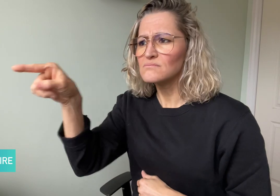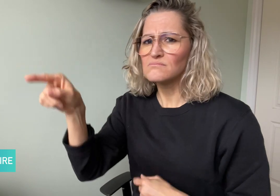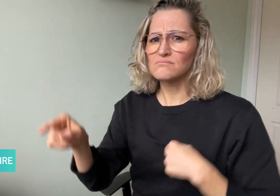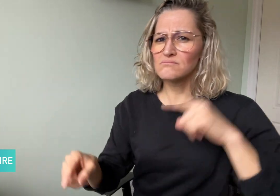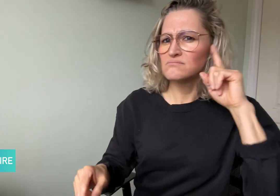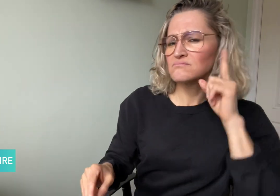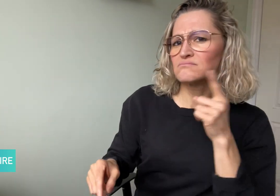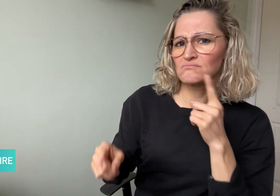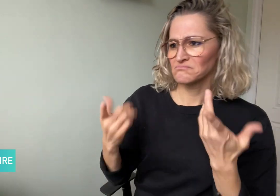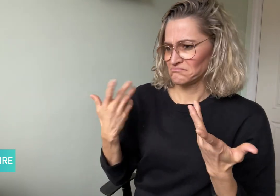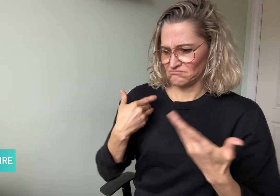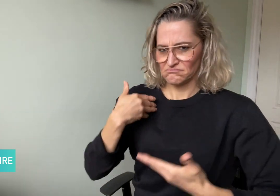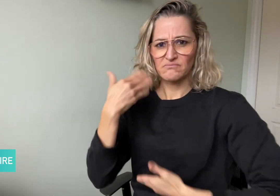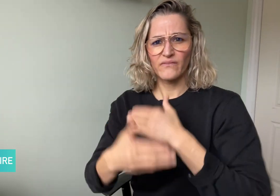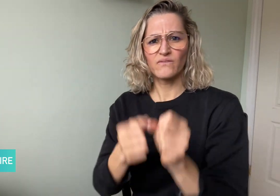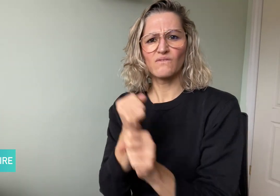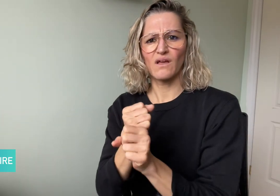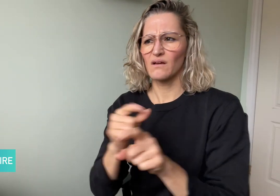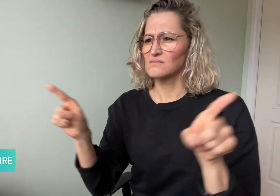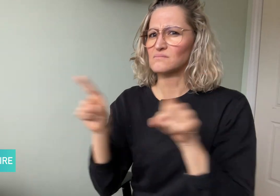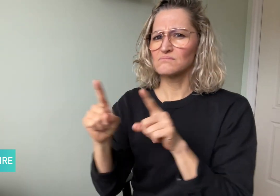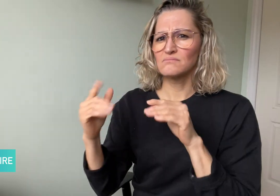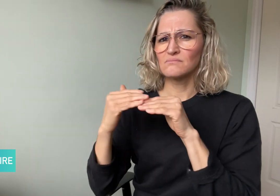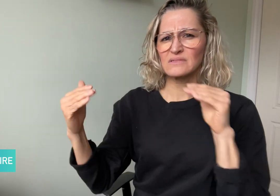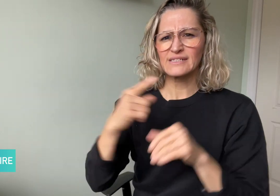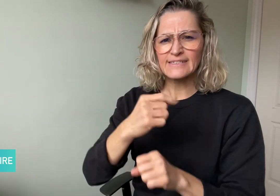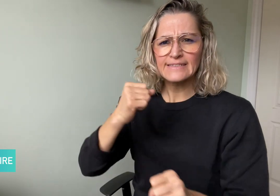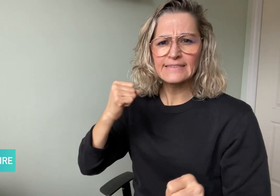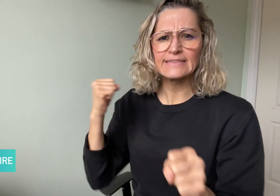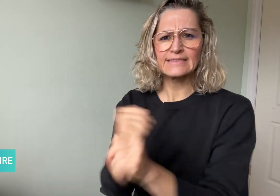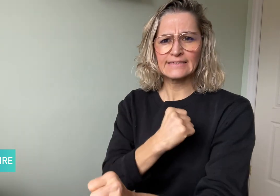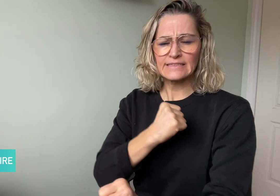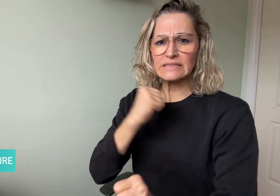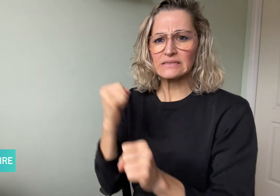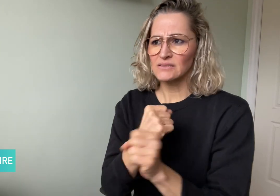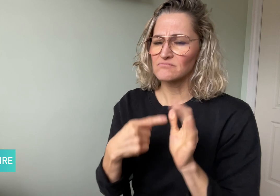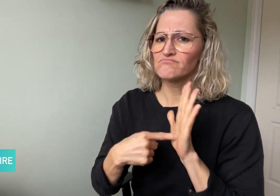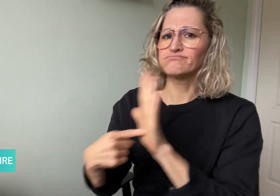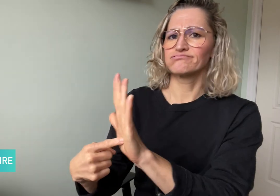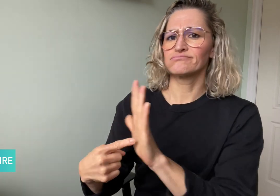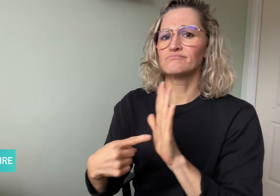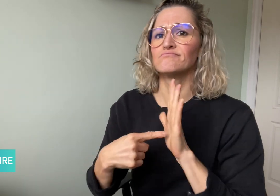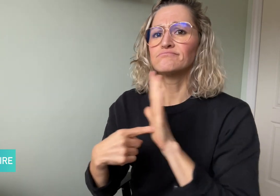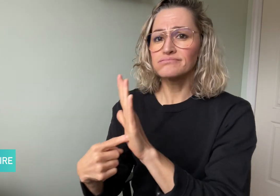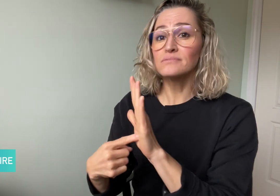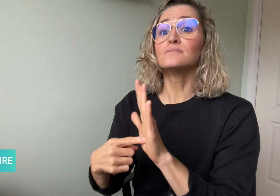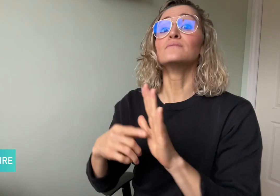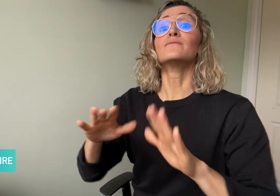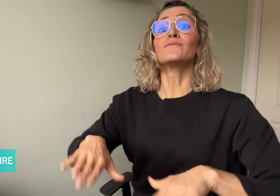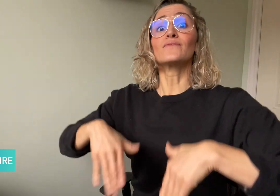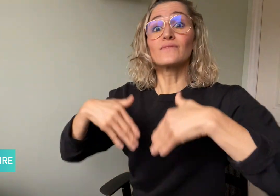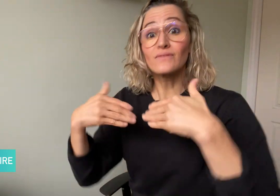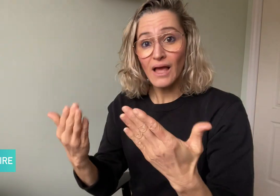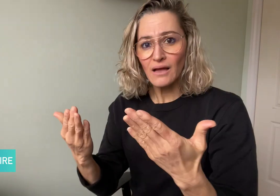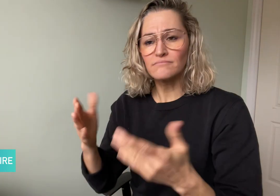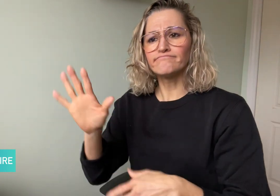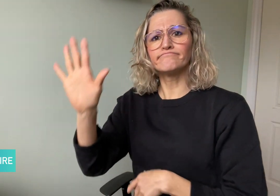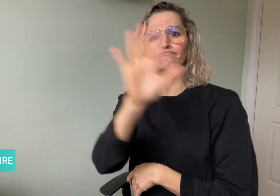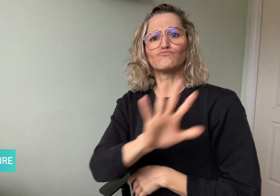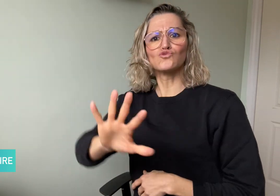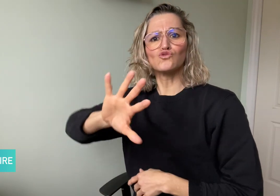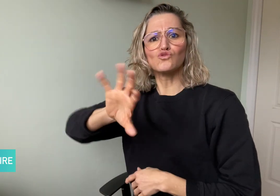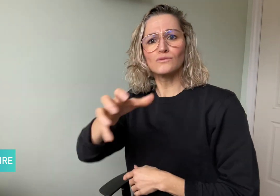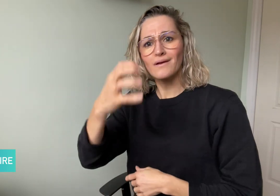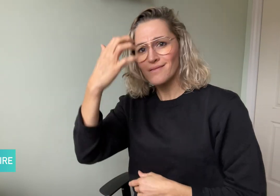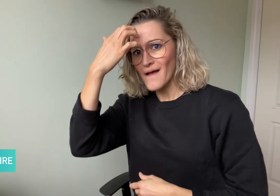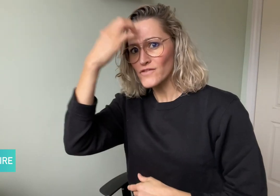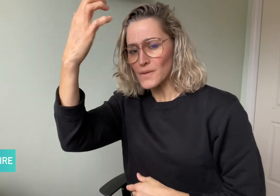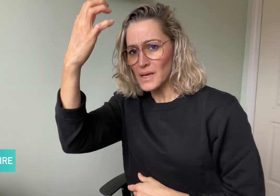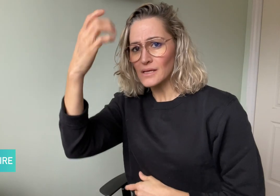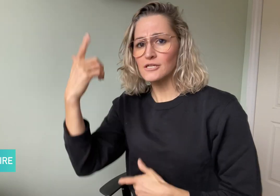by demonstrating their sensory inputs were equal to that